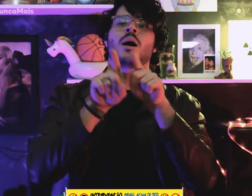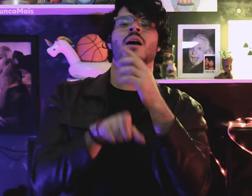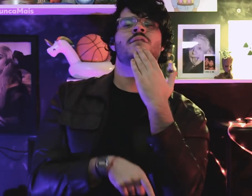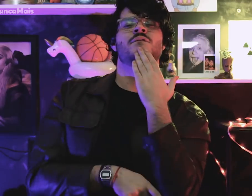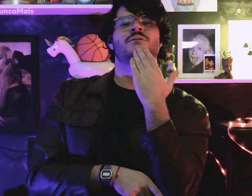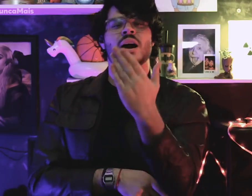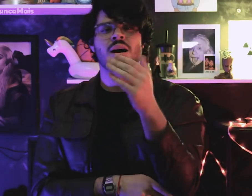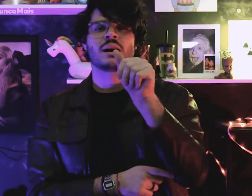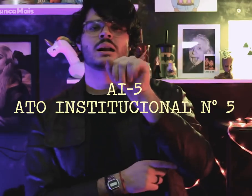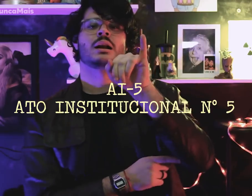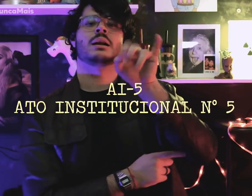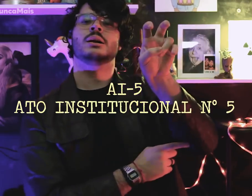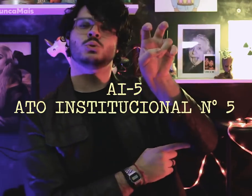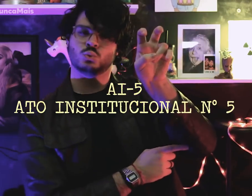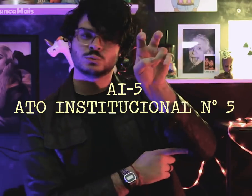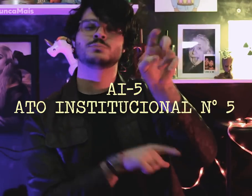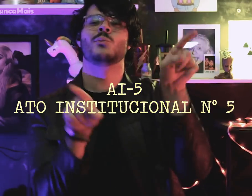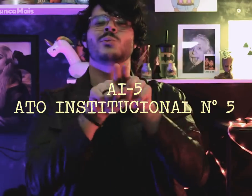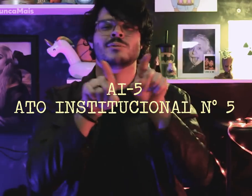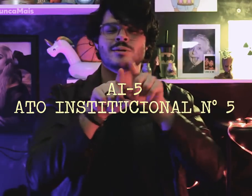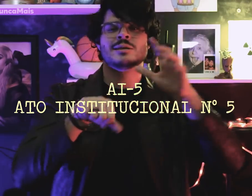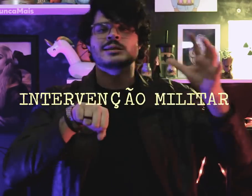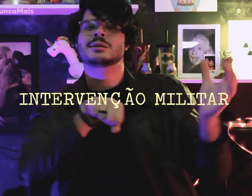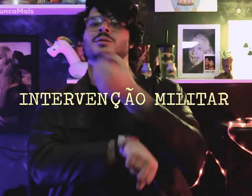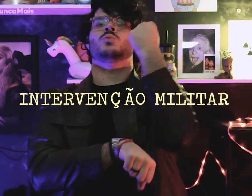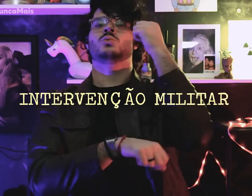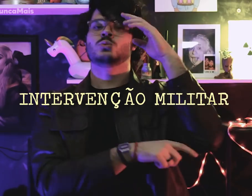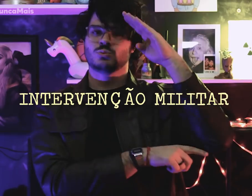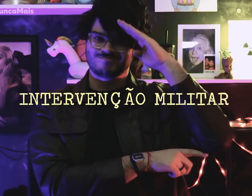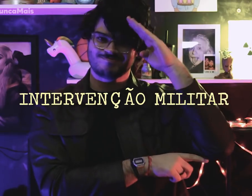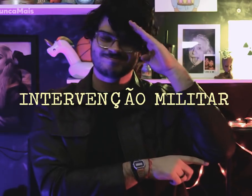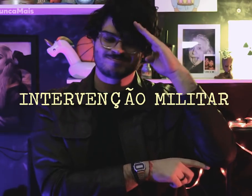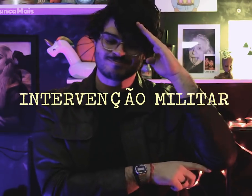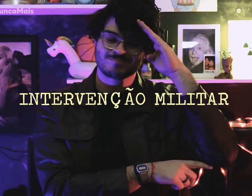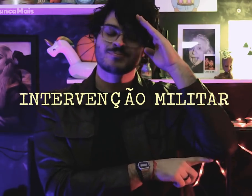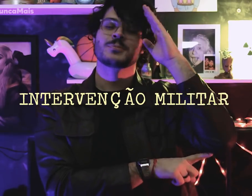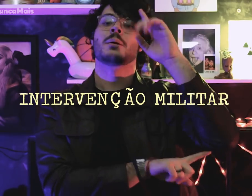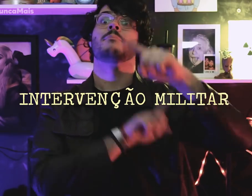asking for the return of the AI-5, military intervention,